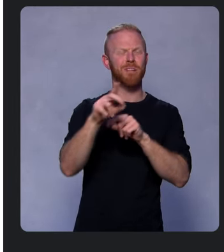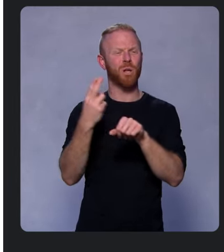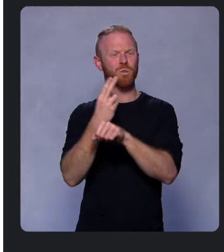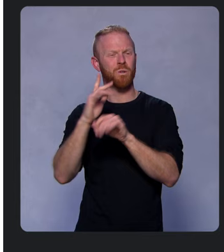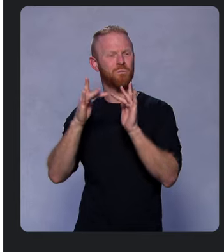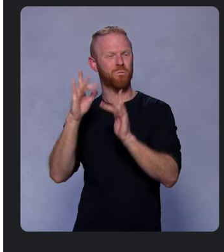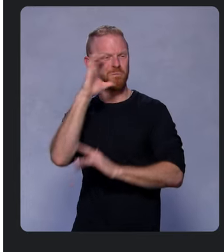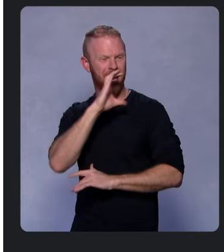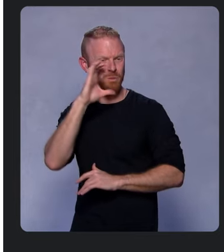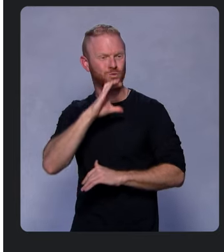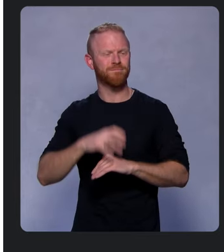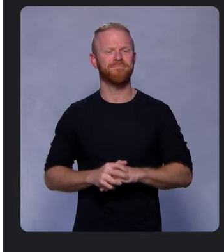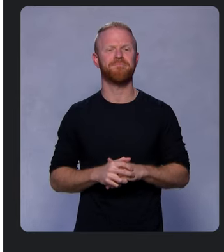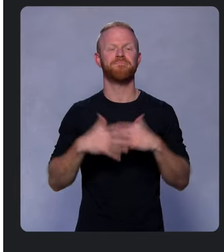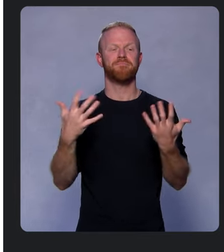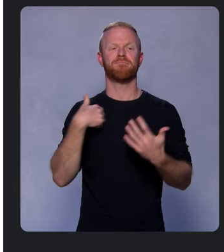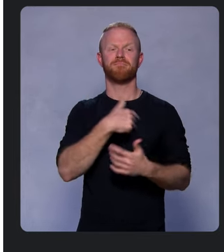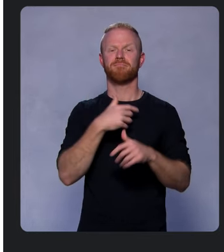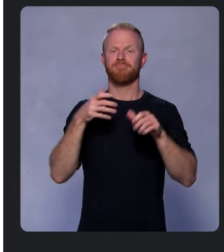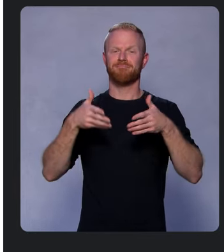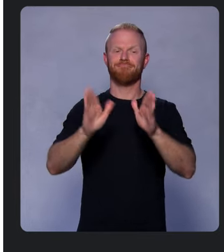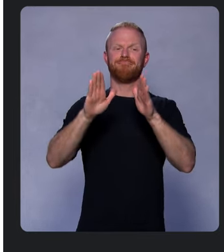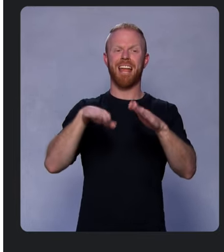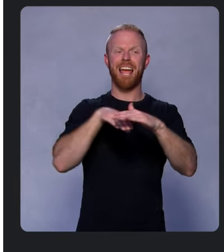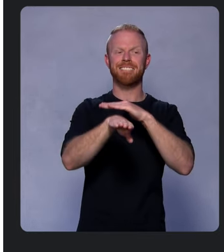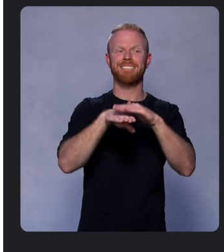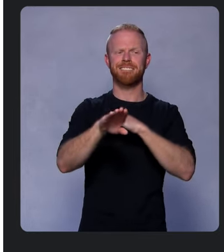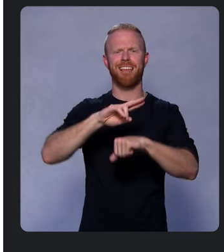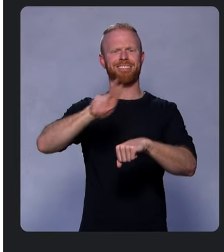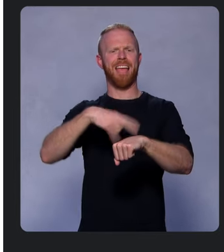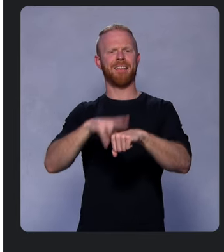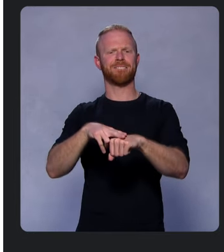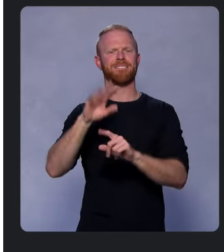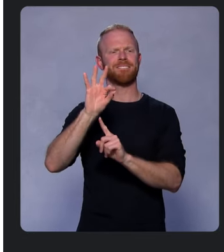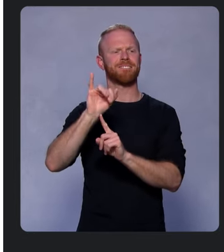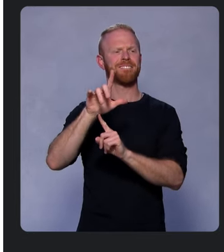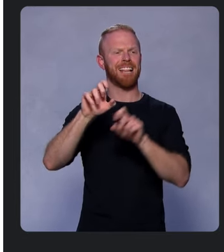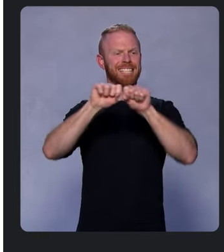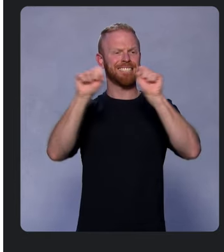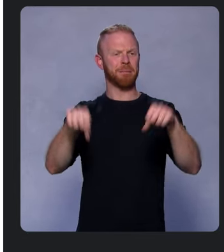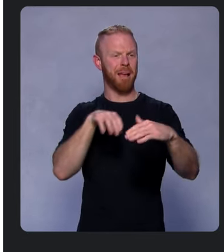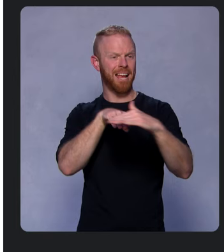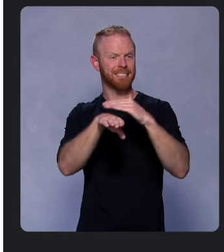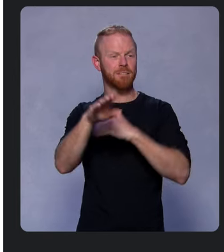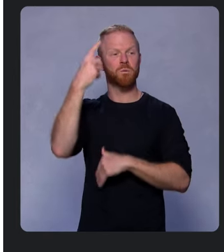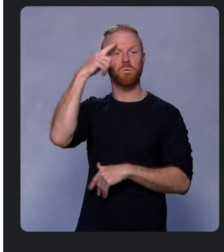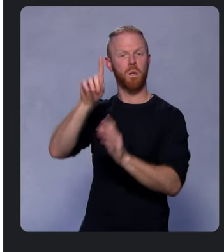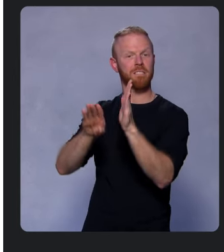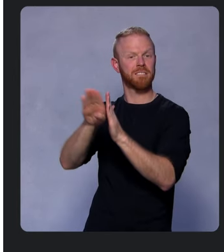And we’re enabling access to the native file system for developers building text, photo, and code editors